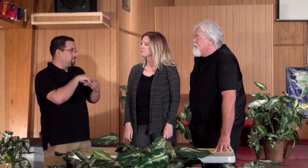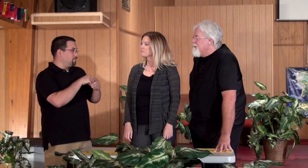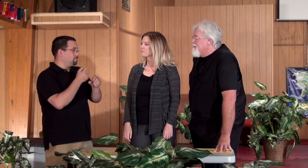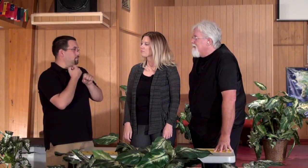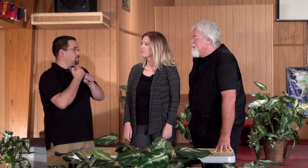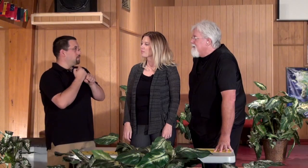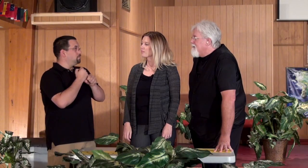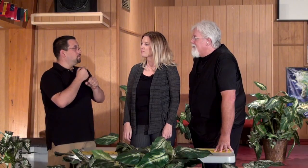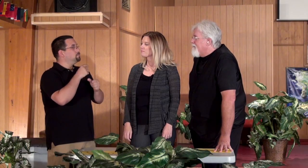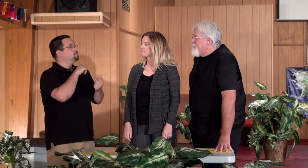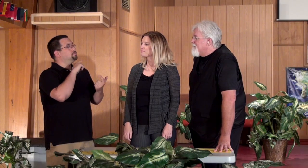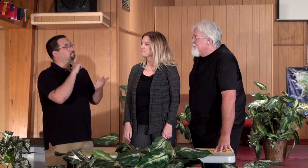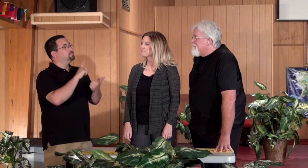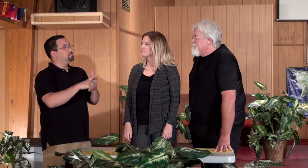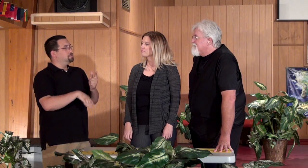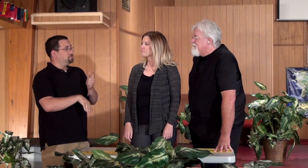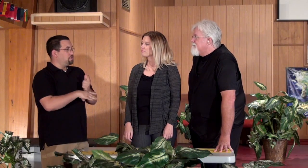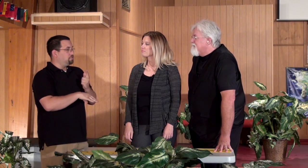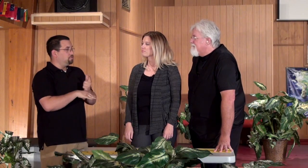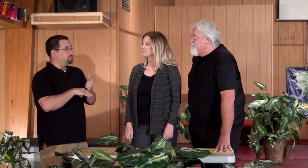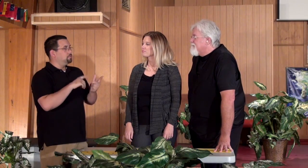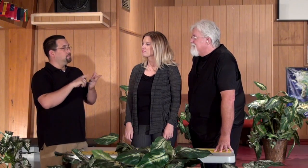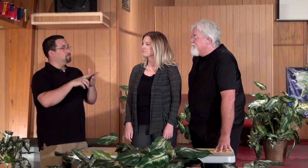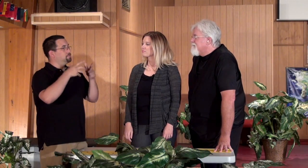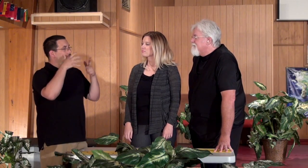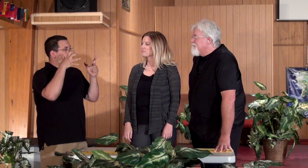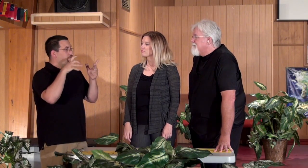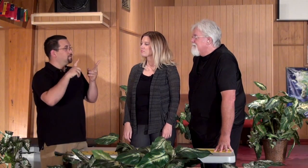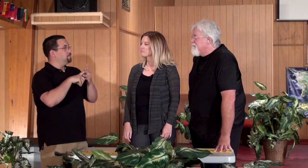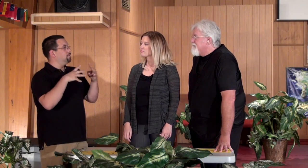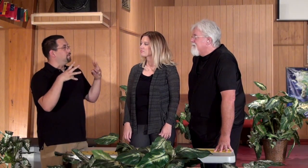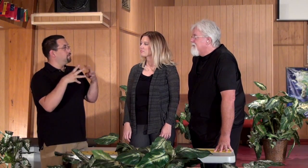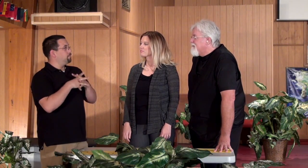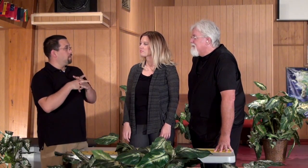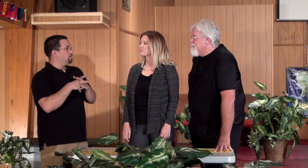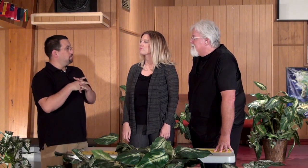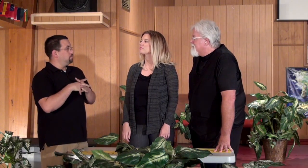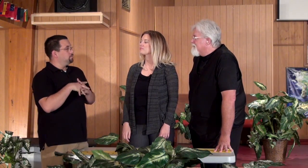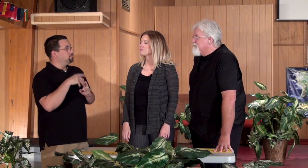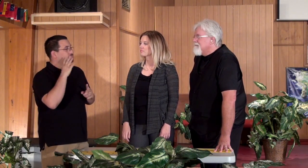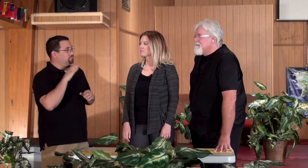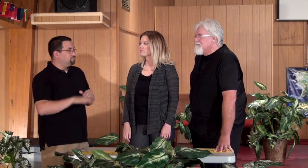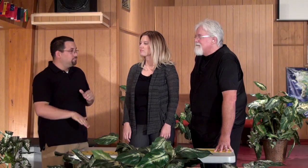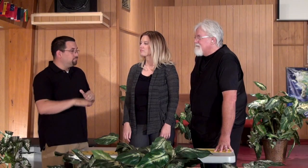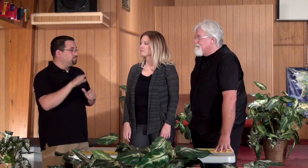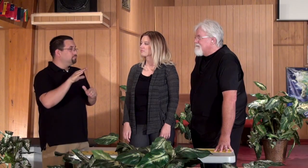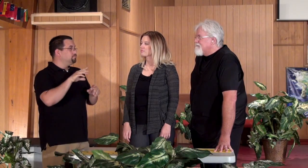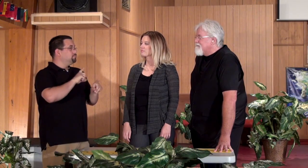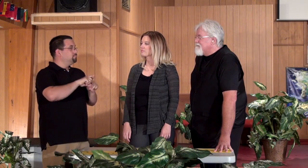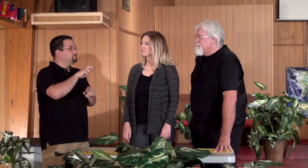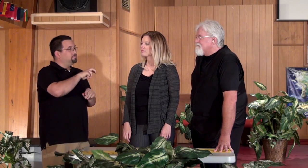different types of activities, baseball, soccer, basketball, football, just everything growing